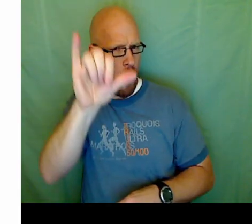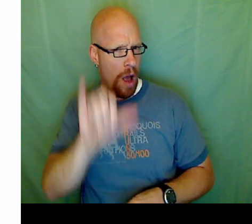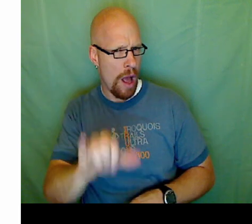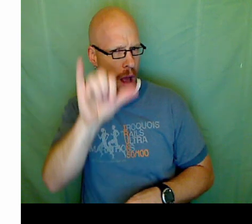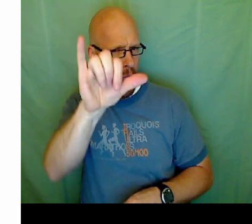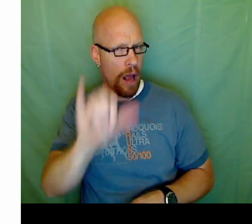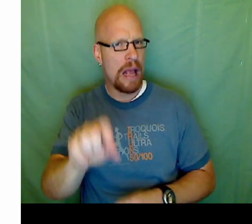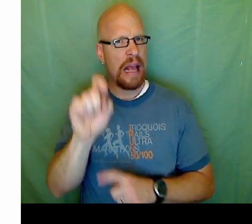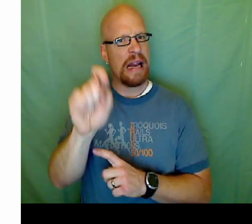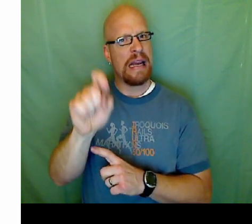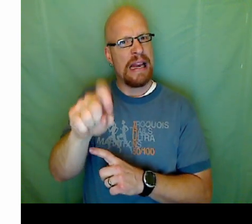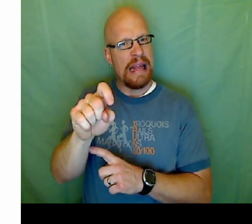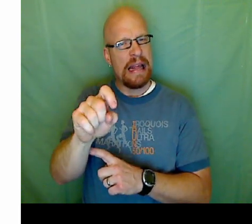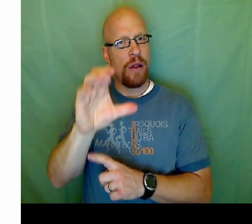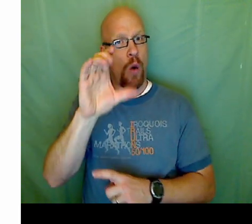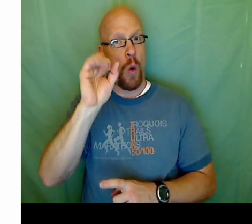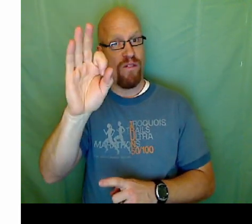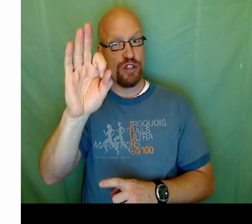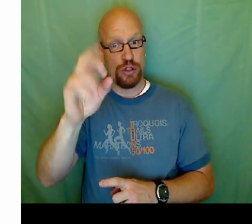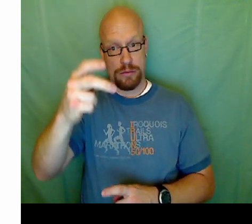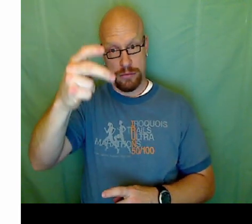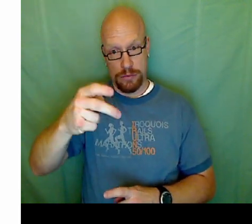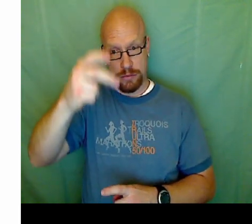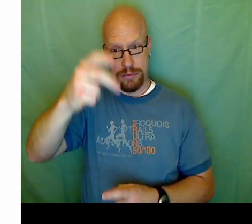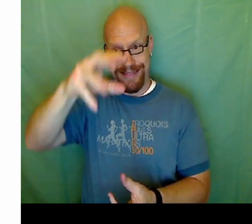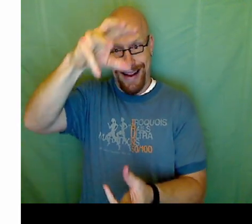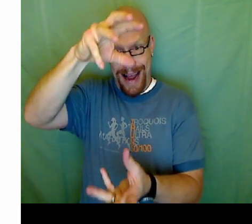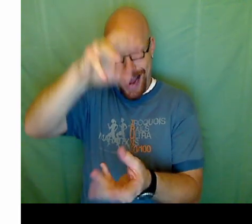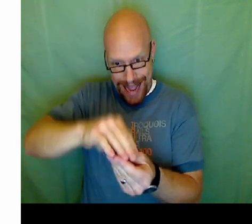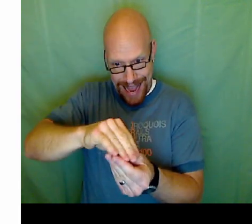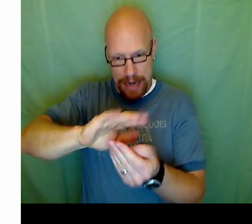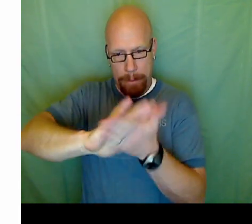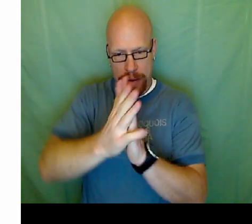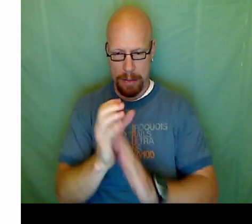As I'm looking at the X variable and the Y variable